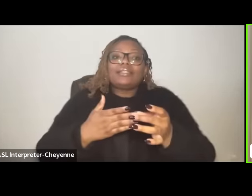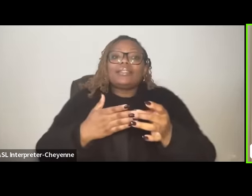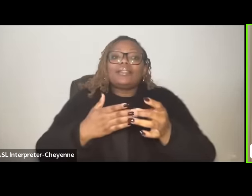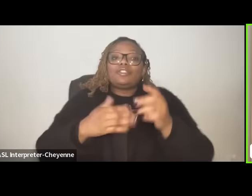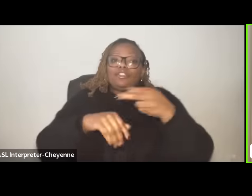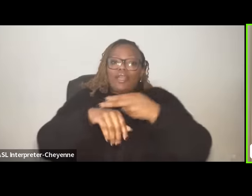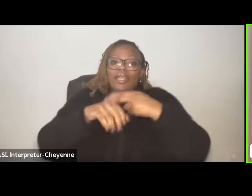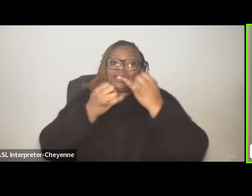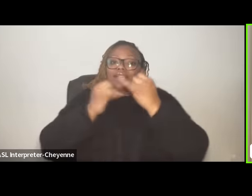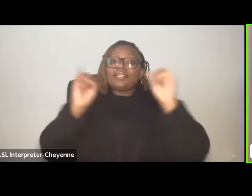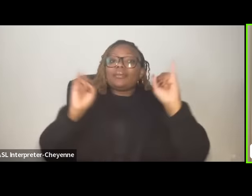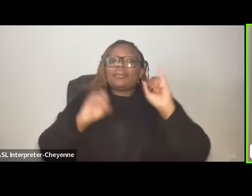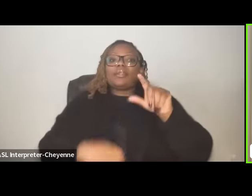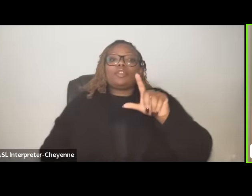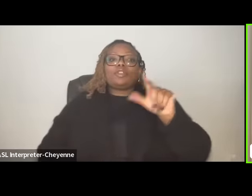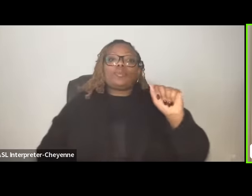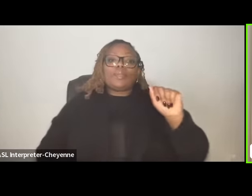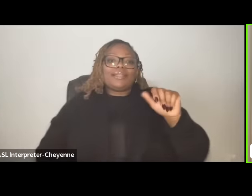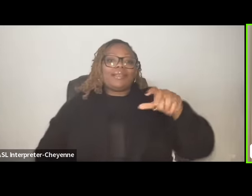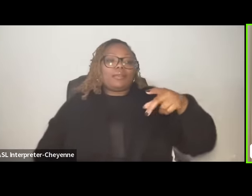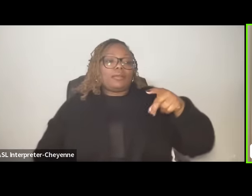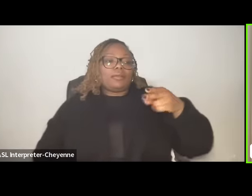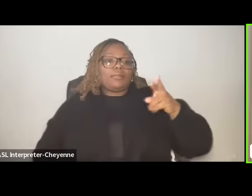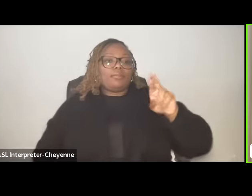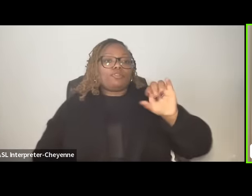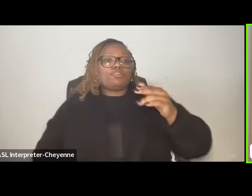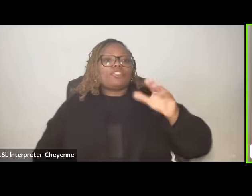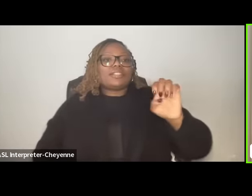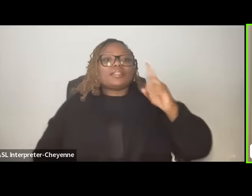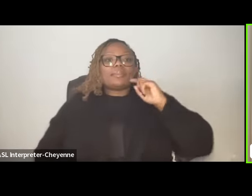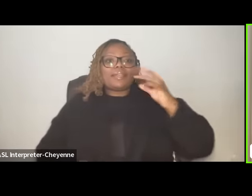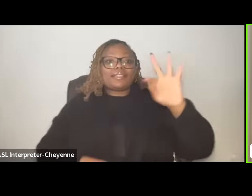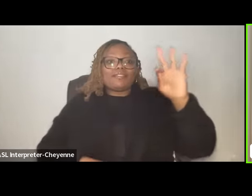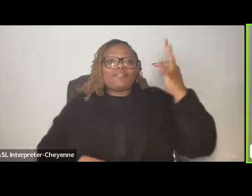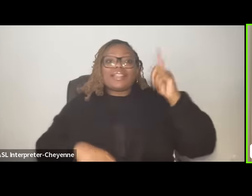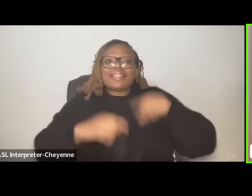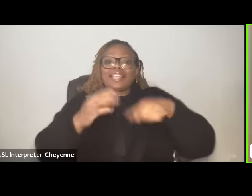the Louisiana Purchase because France could no longer afford the massive scale of their